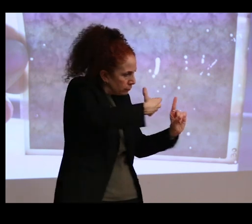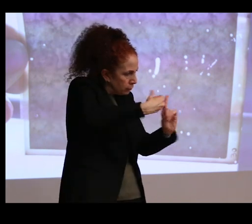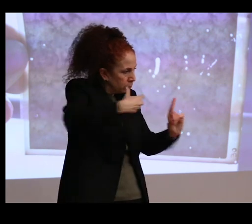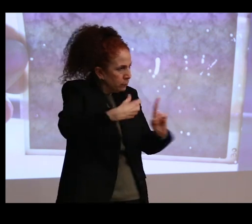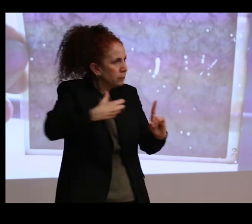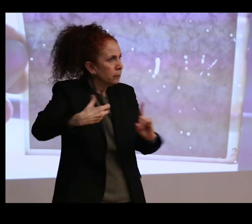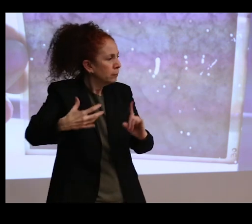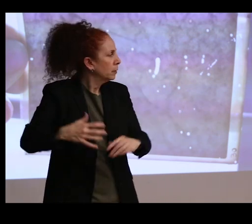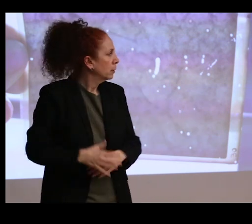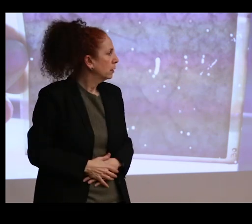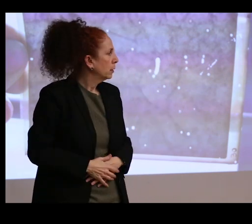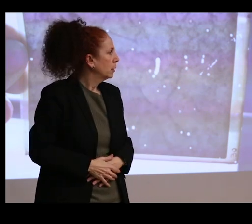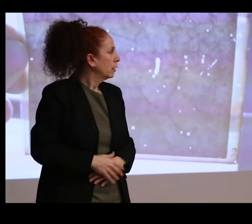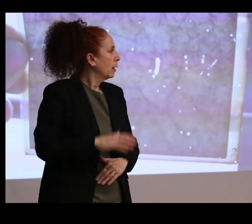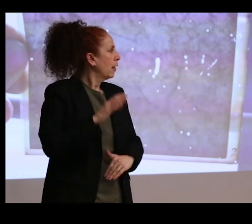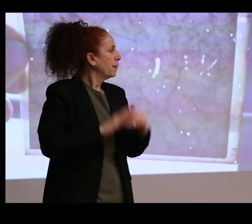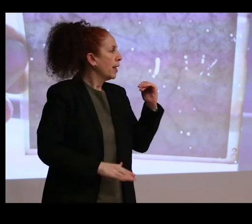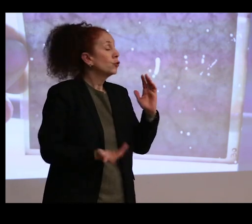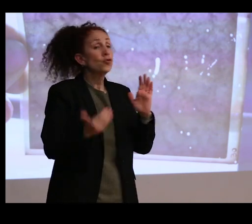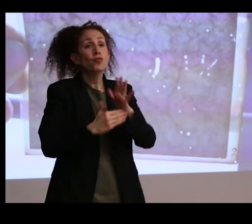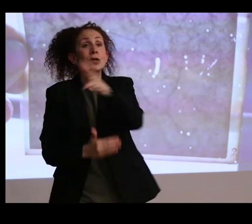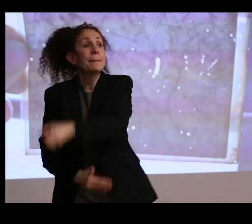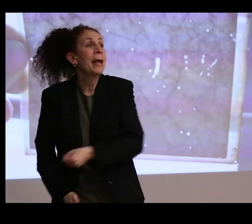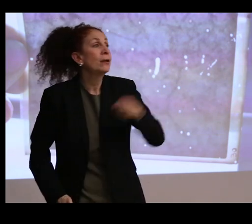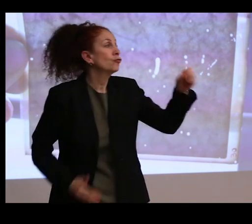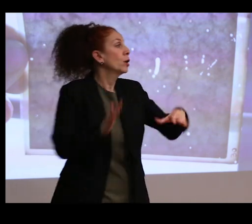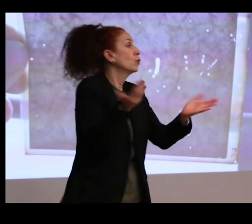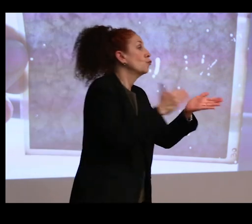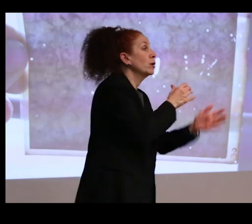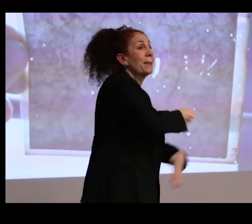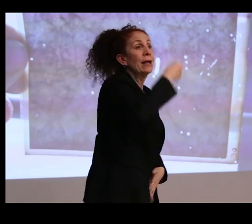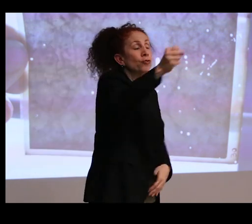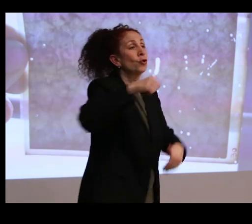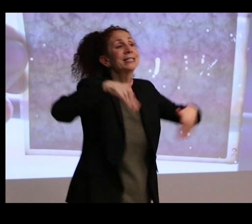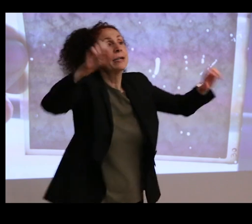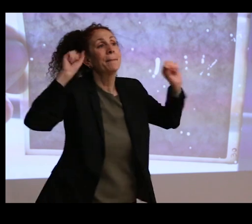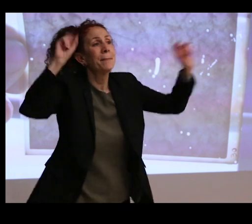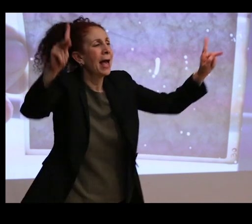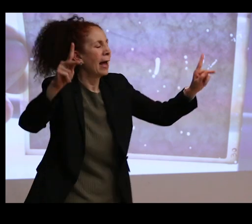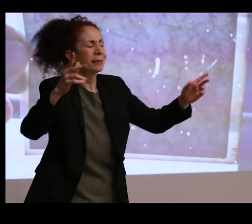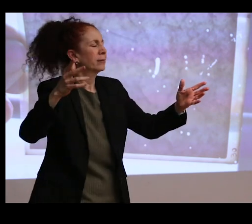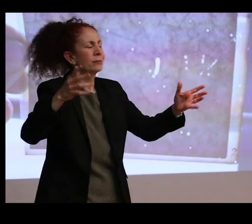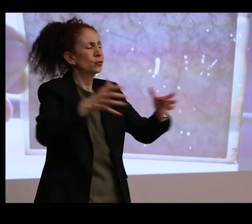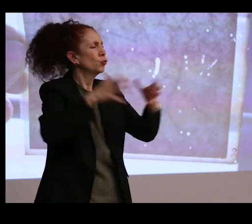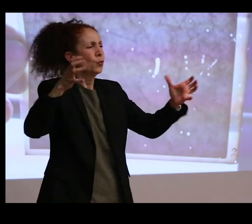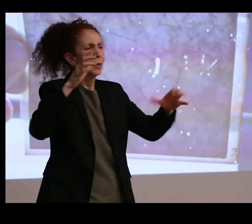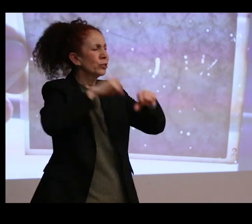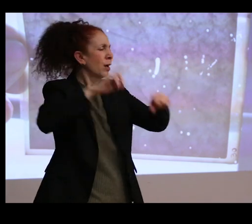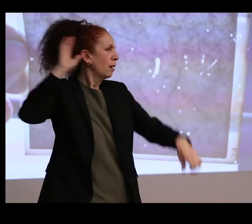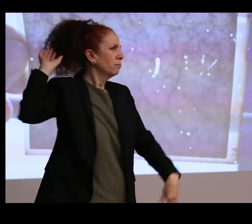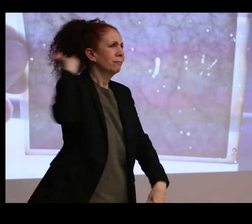we should repatriate all this or we should send all this back because too much has happened, and there's so many complexities.